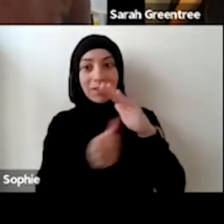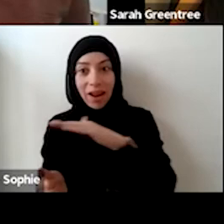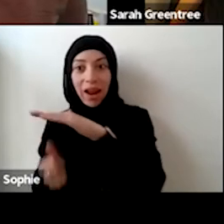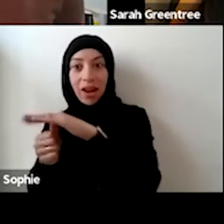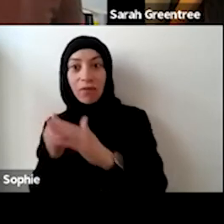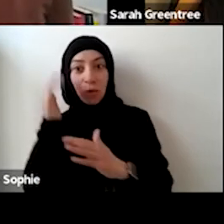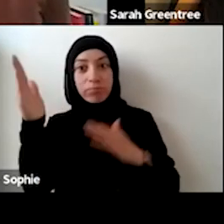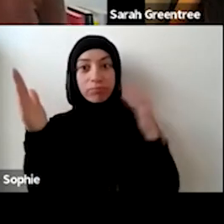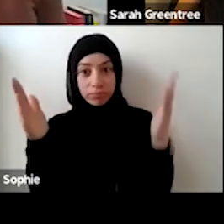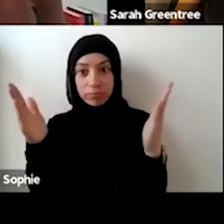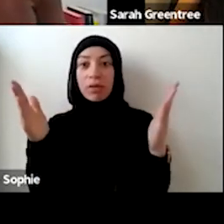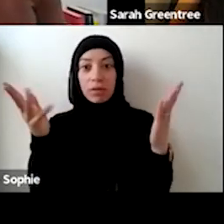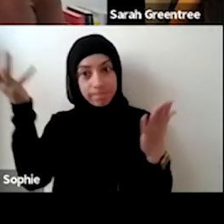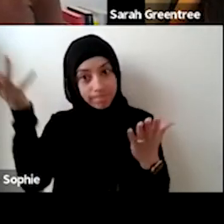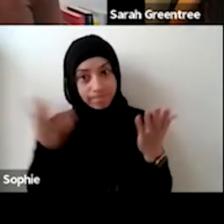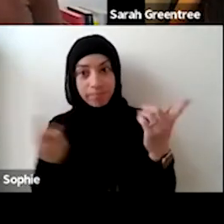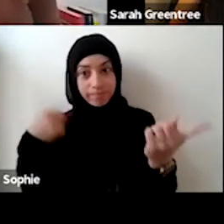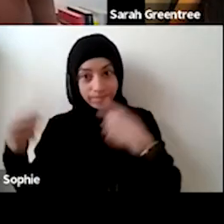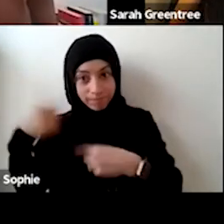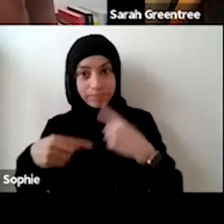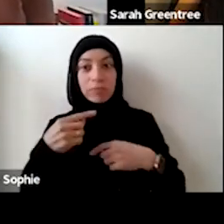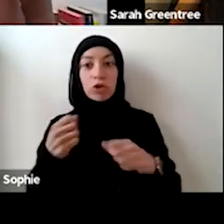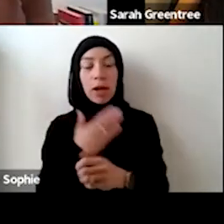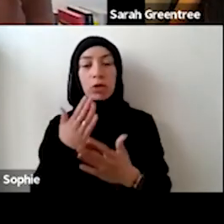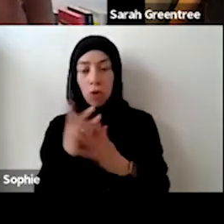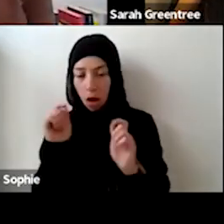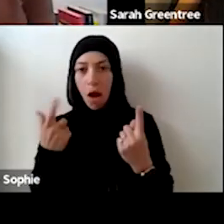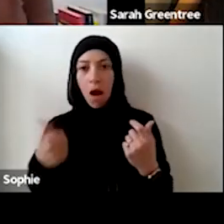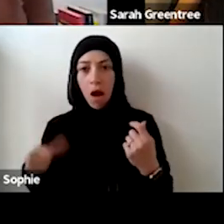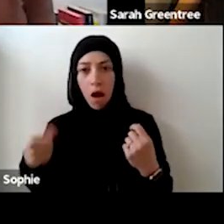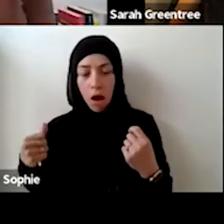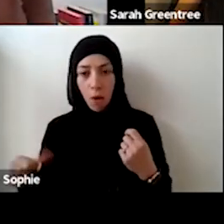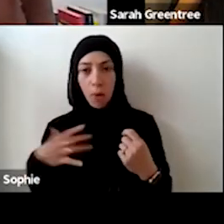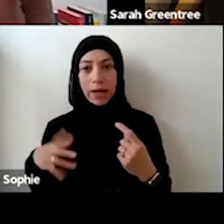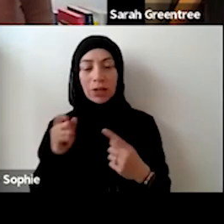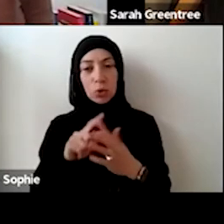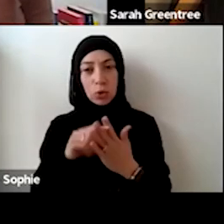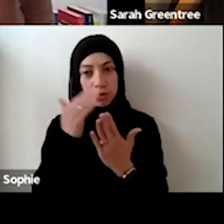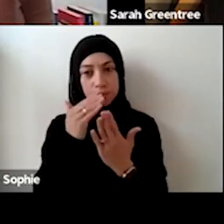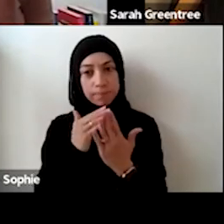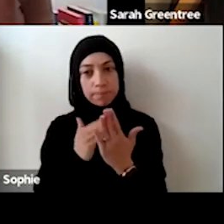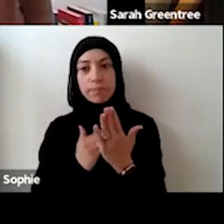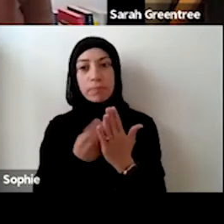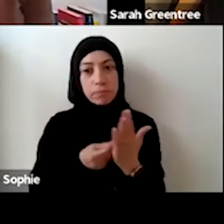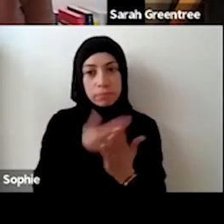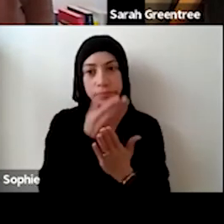head of practice. For each of the art form Areas to kind of really get an understanding of whether that's the right thing to do, and whether you would be sort of competitive.